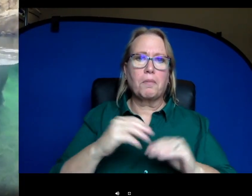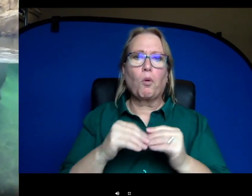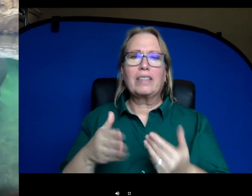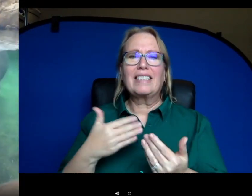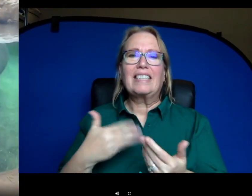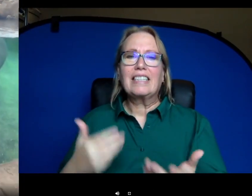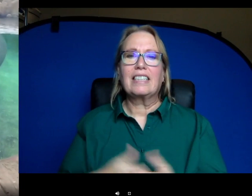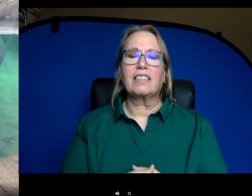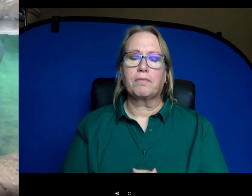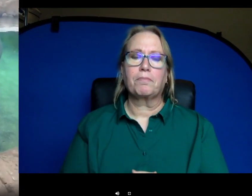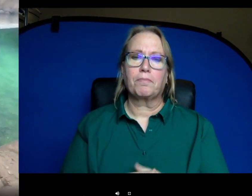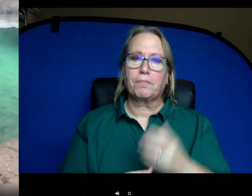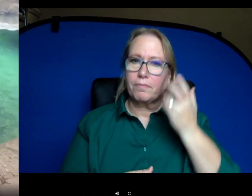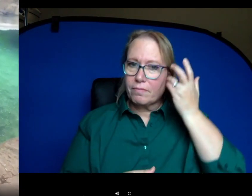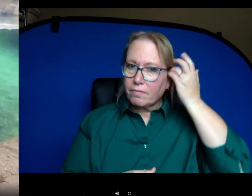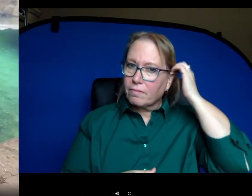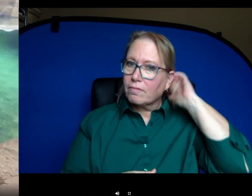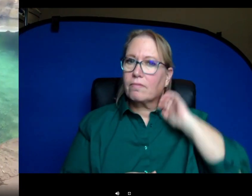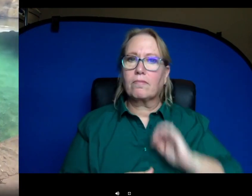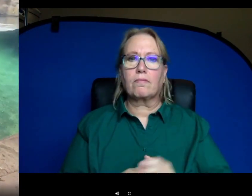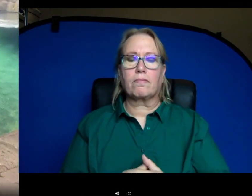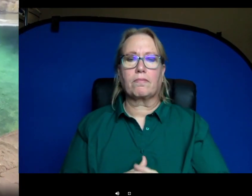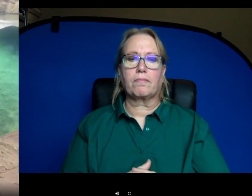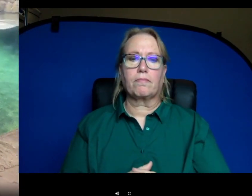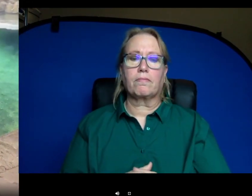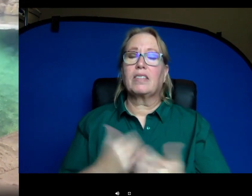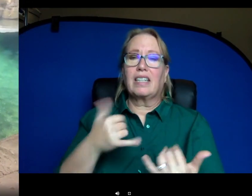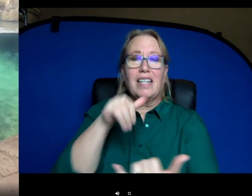through those paths that they make as they move through the water. So hippos